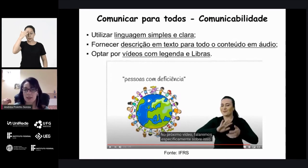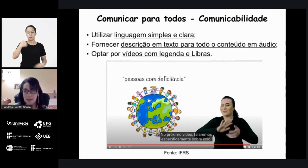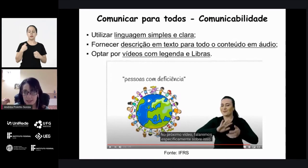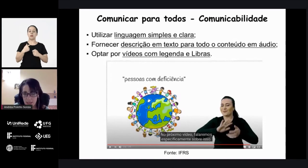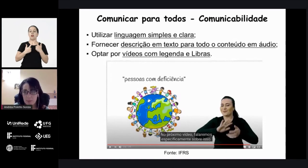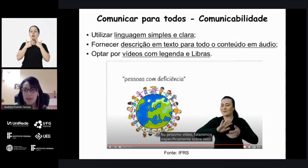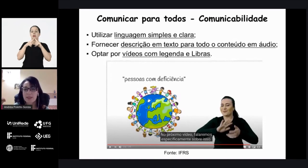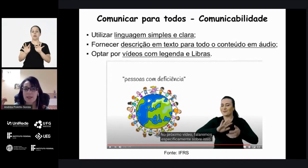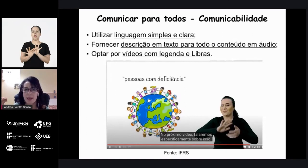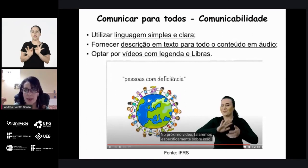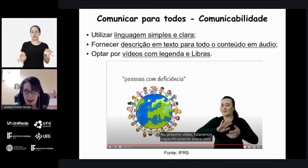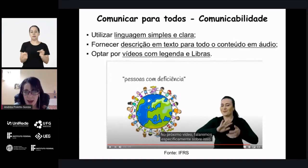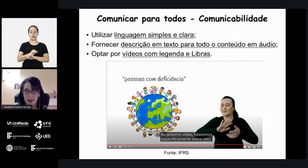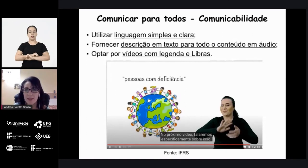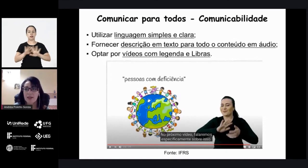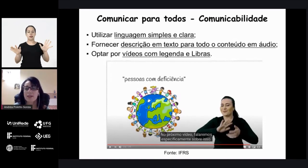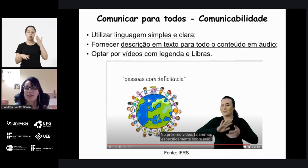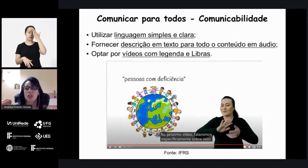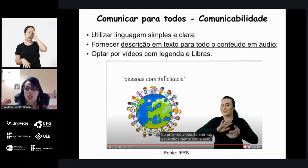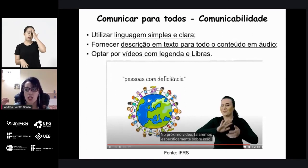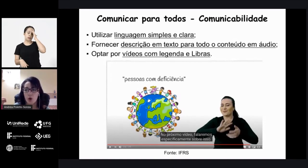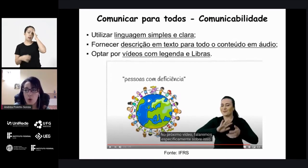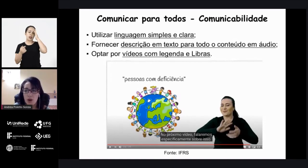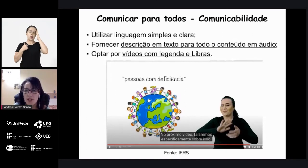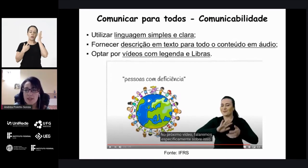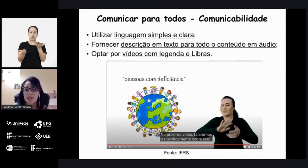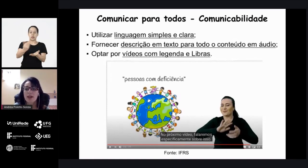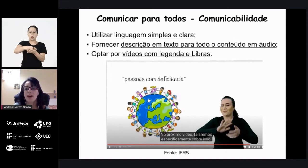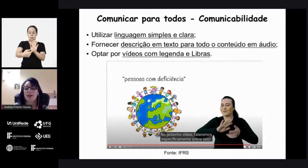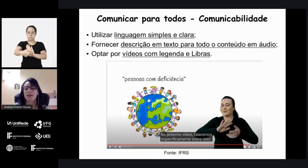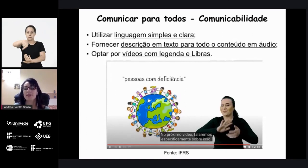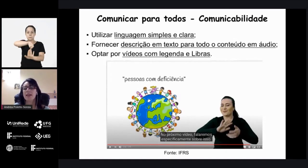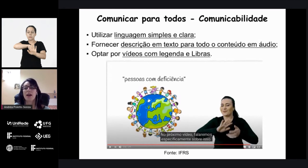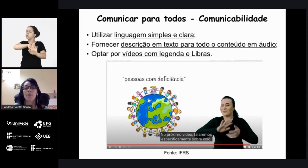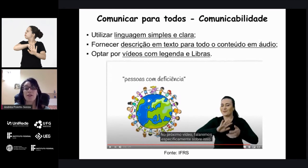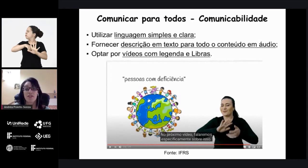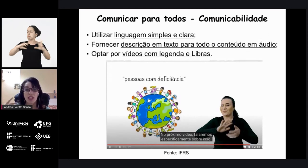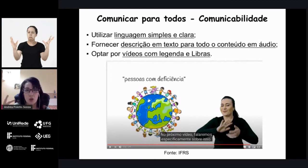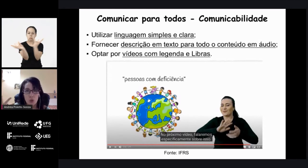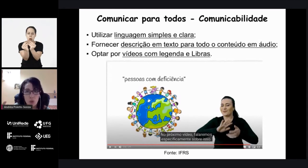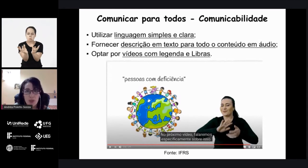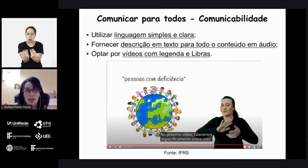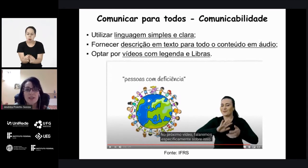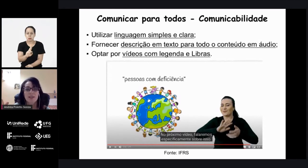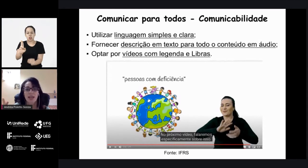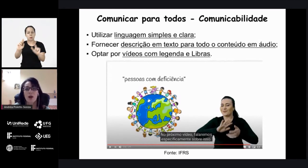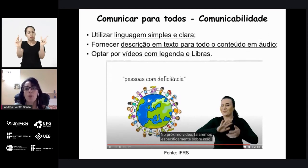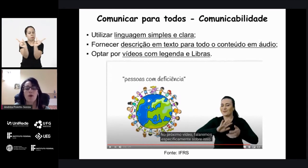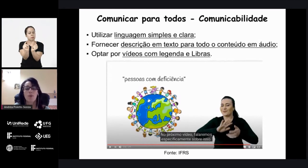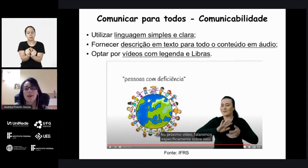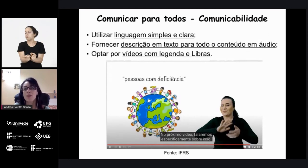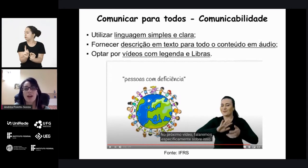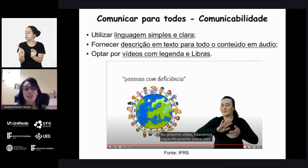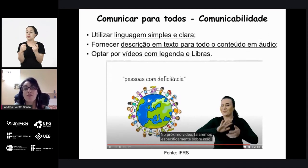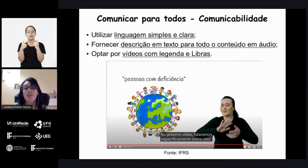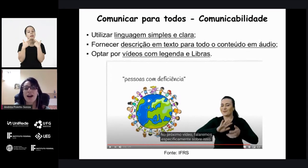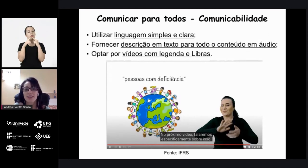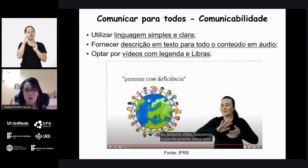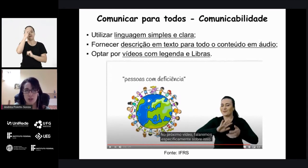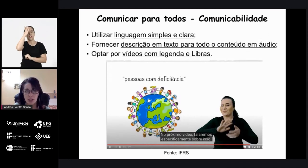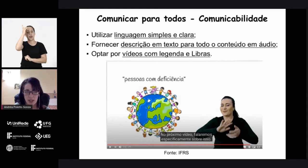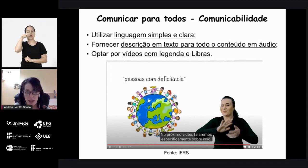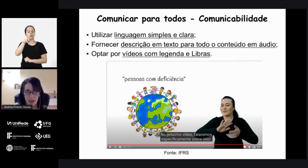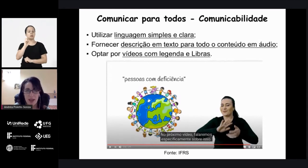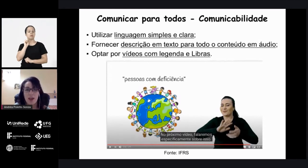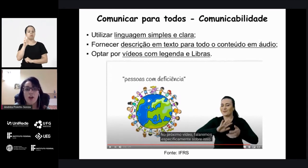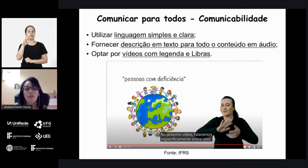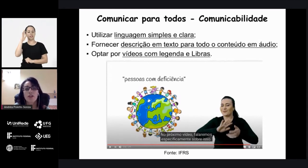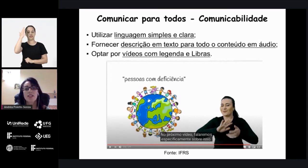a simple language and Clara has jargon without abbreviations right an easy to understand language